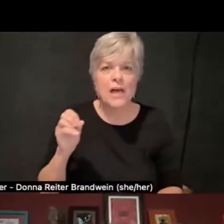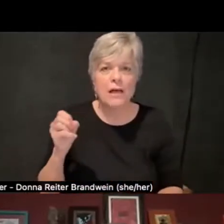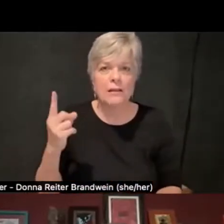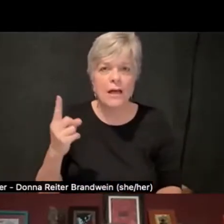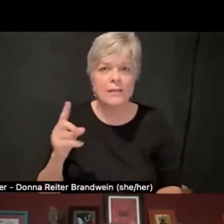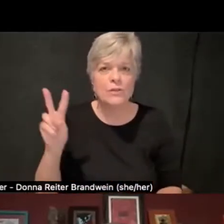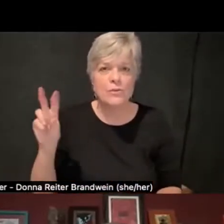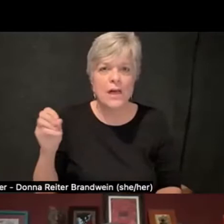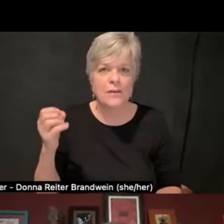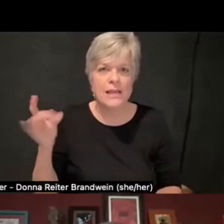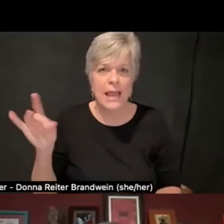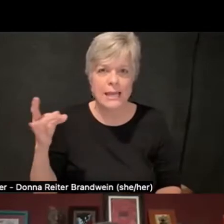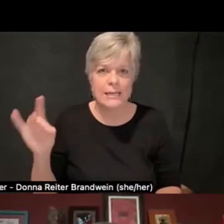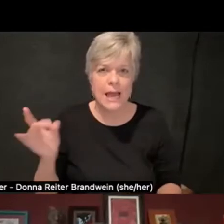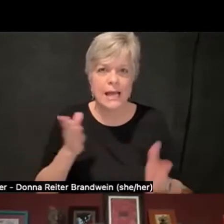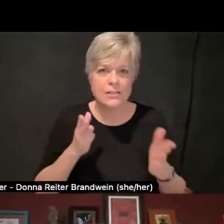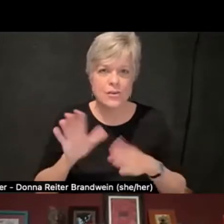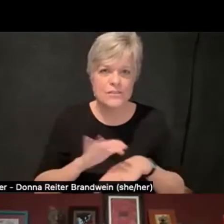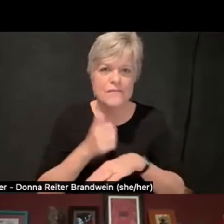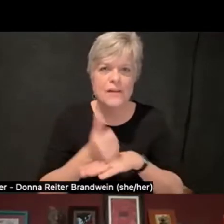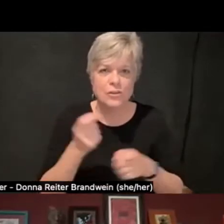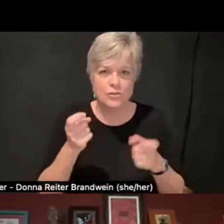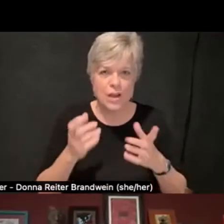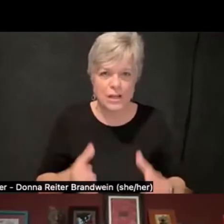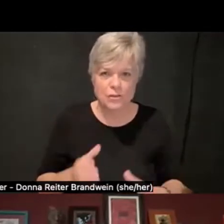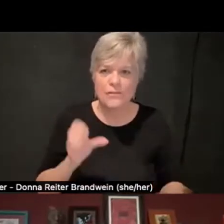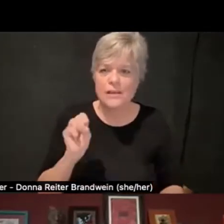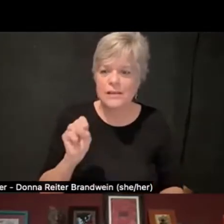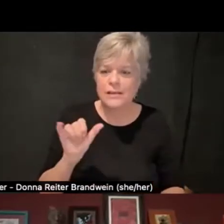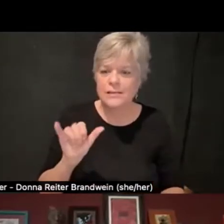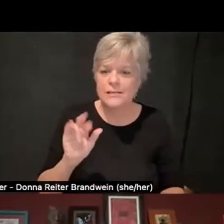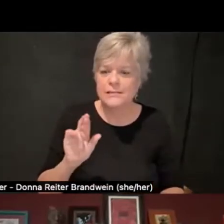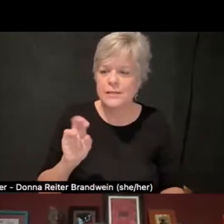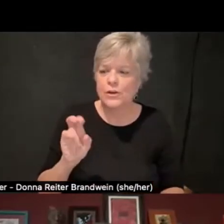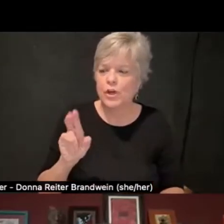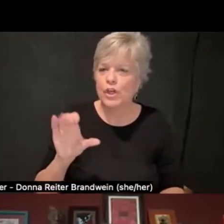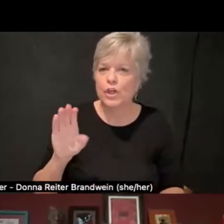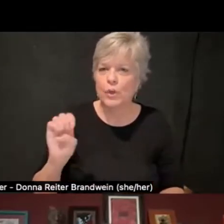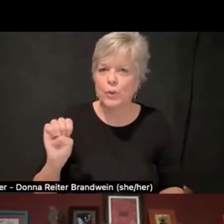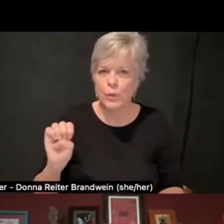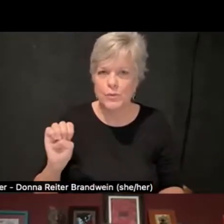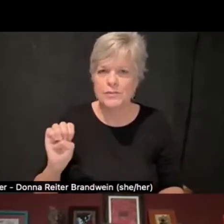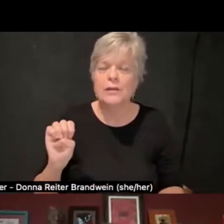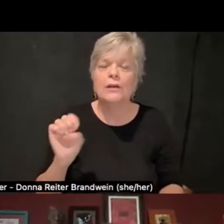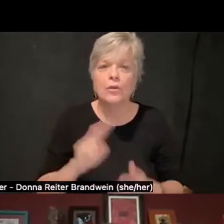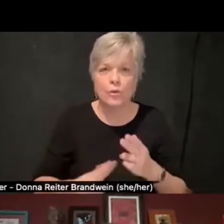I served as the founding director of Syracuse University's Disability Cultural Center.